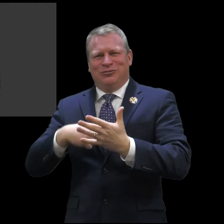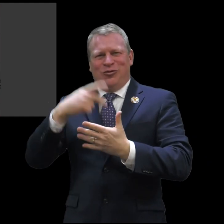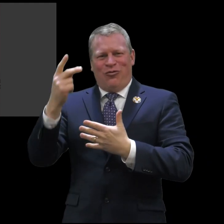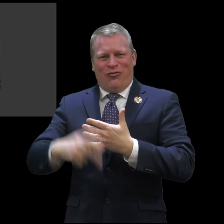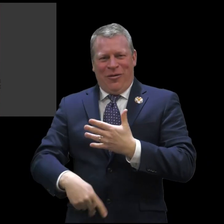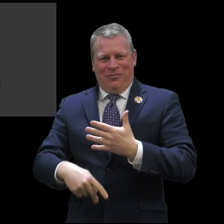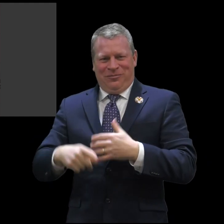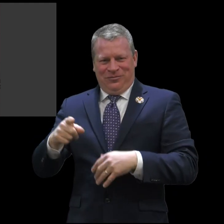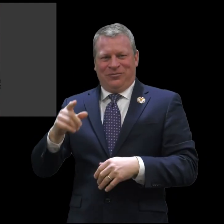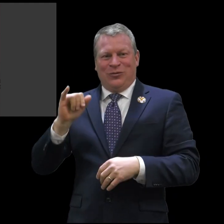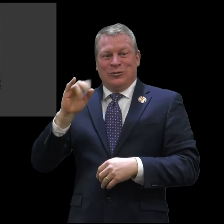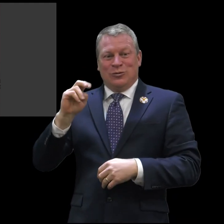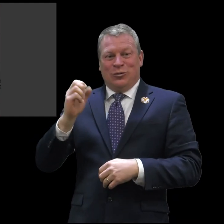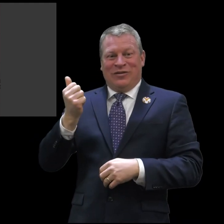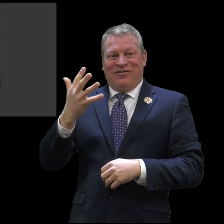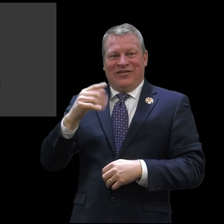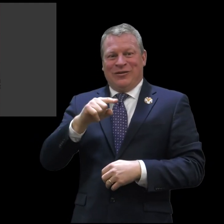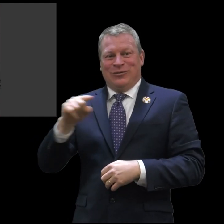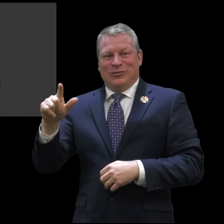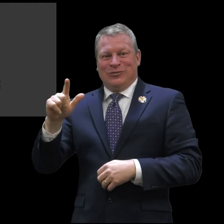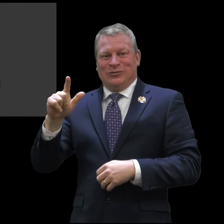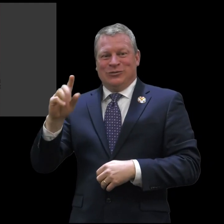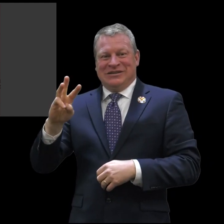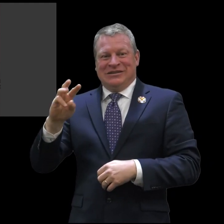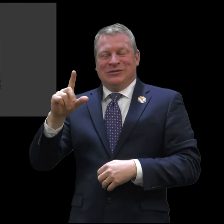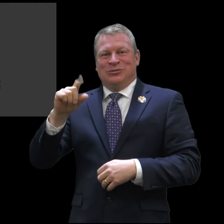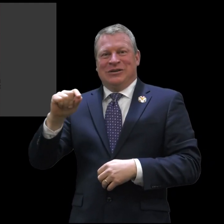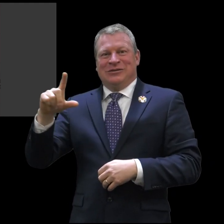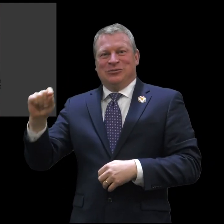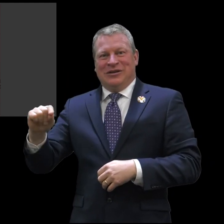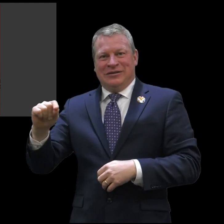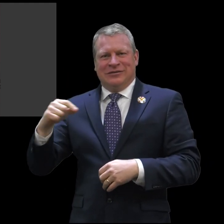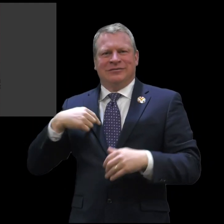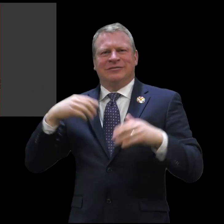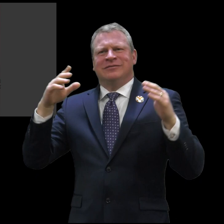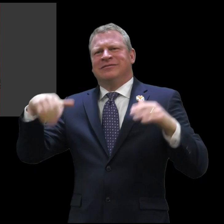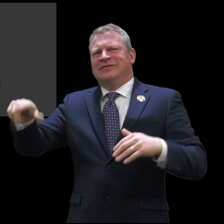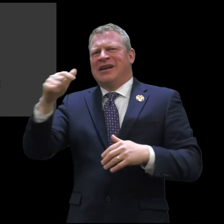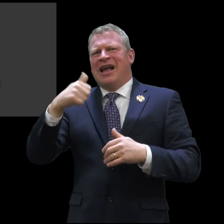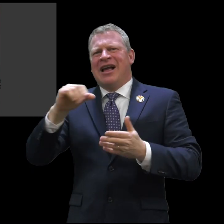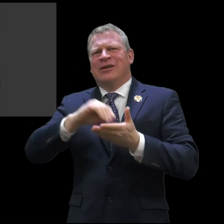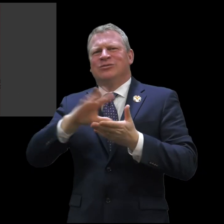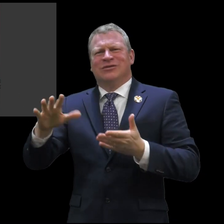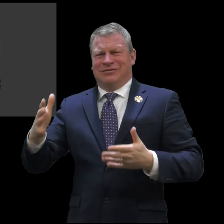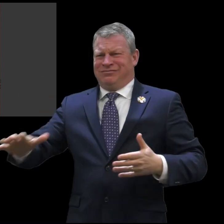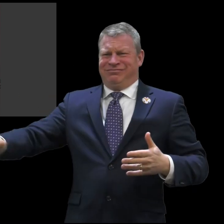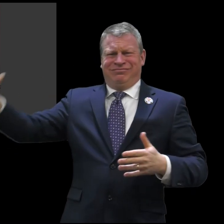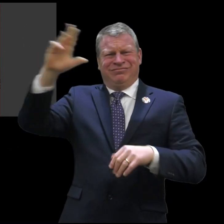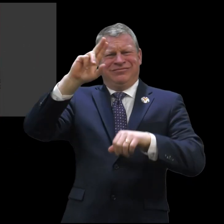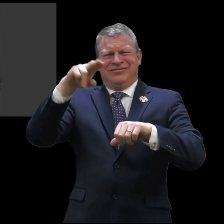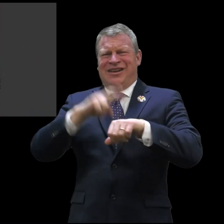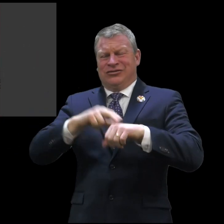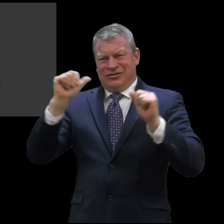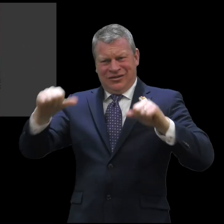to host a Theater Immersion Program June 15th through the 26th. This program is